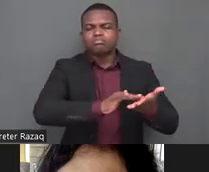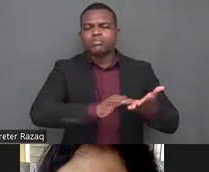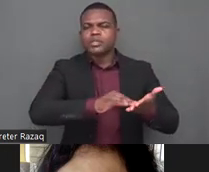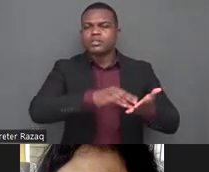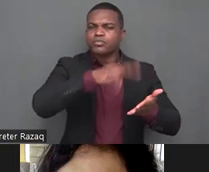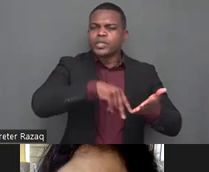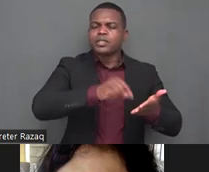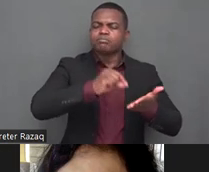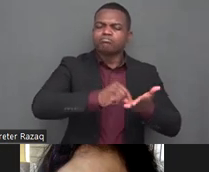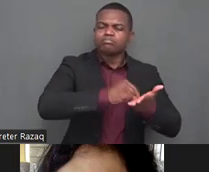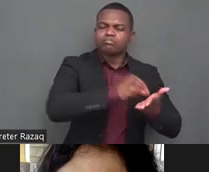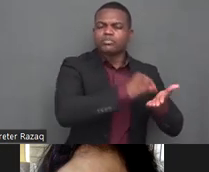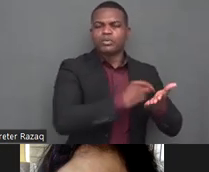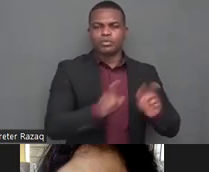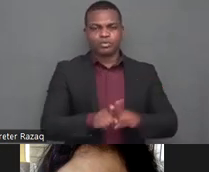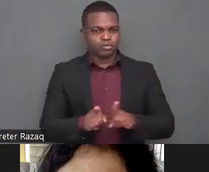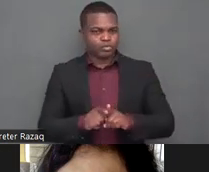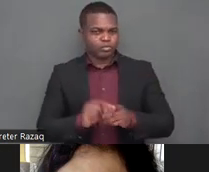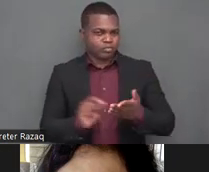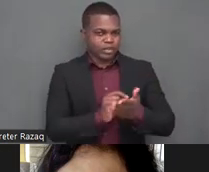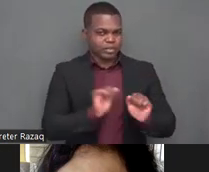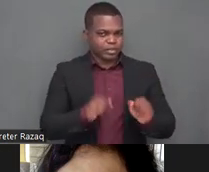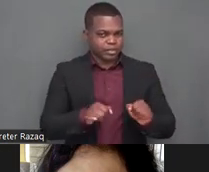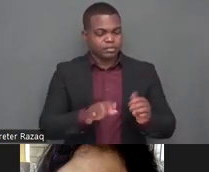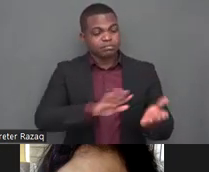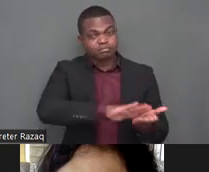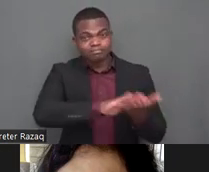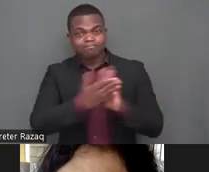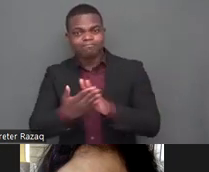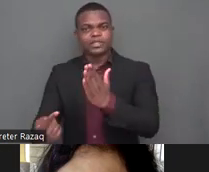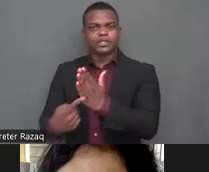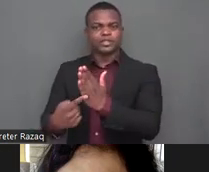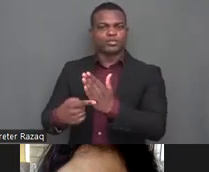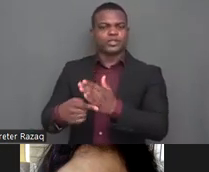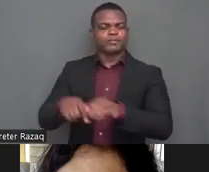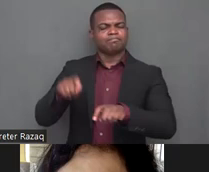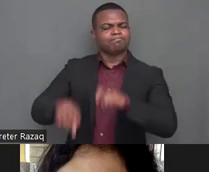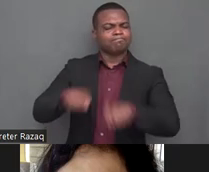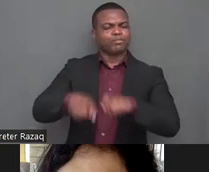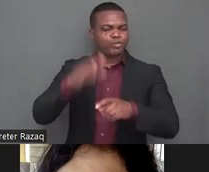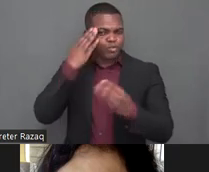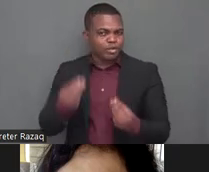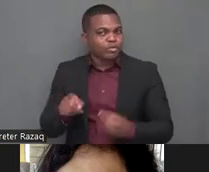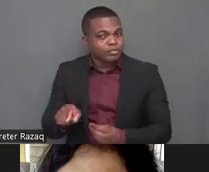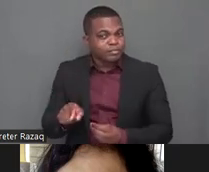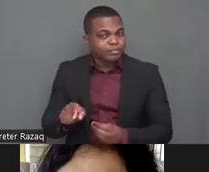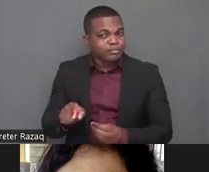for holistic development the covert 19 pandemic resulted in the rapid development and spread